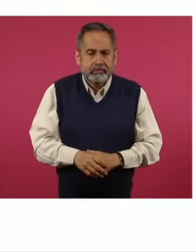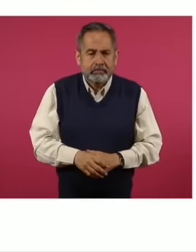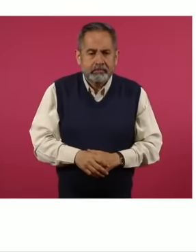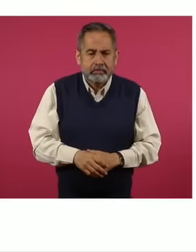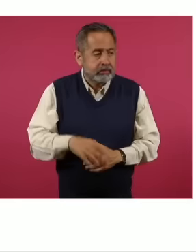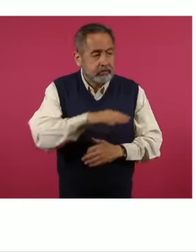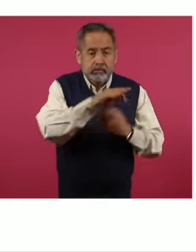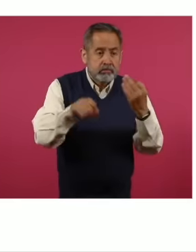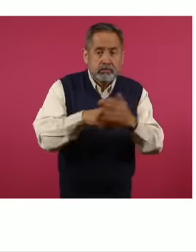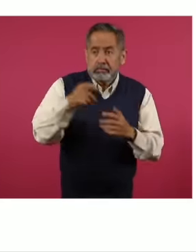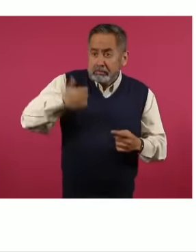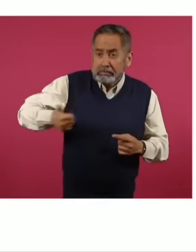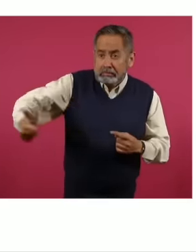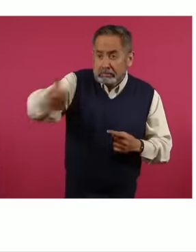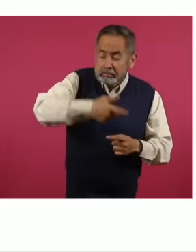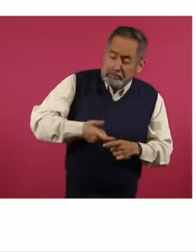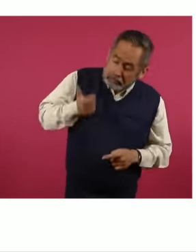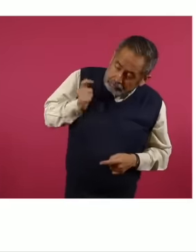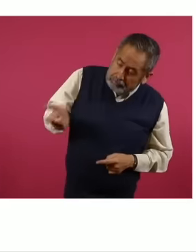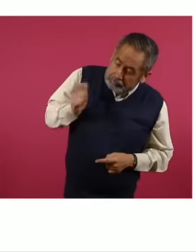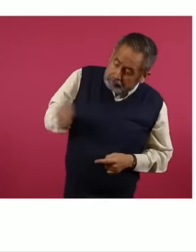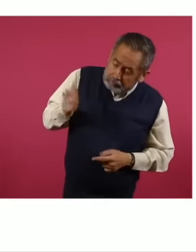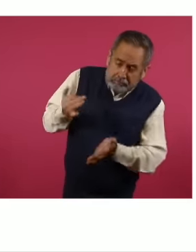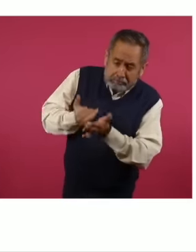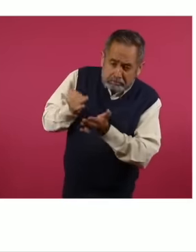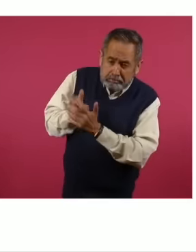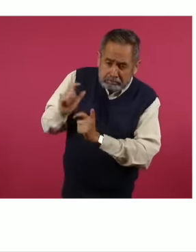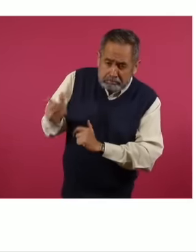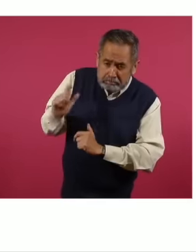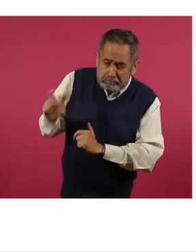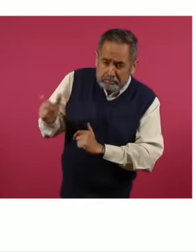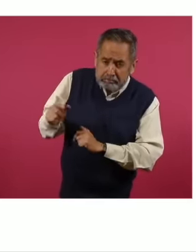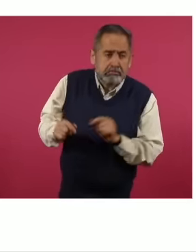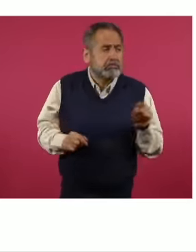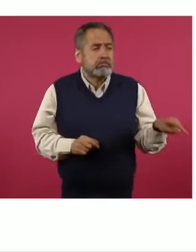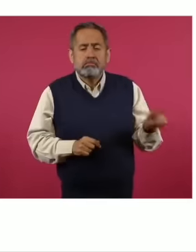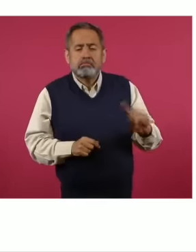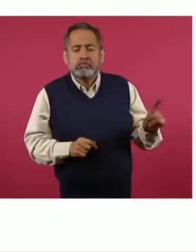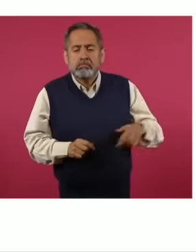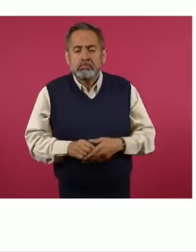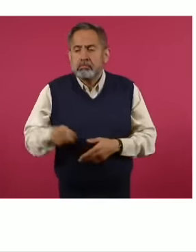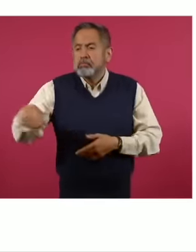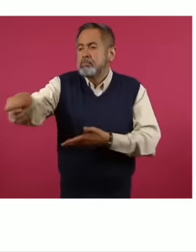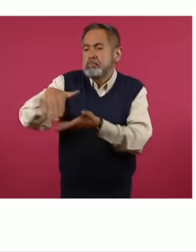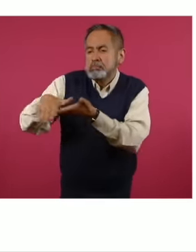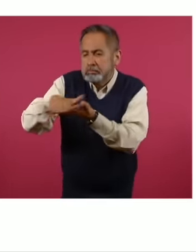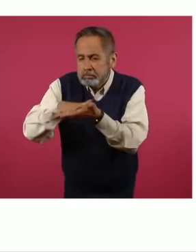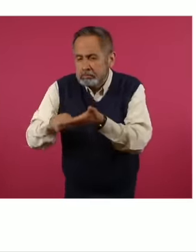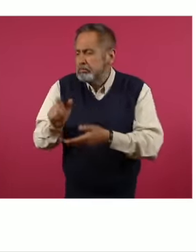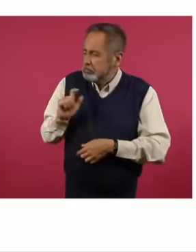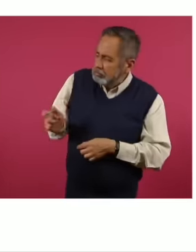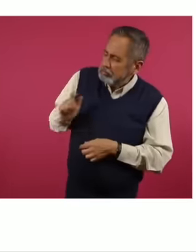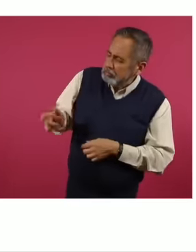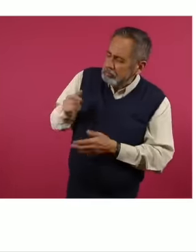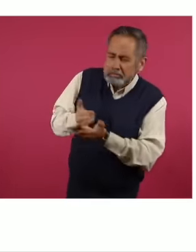pay even the most humble people pay taxes